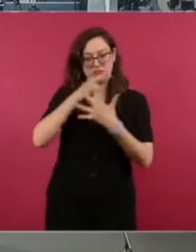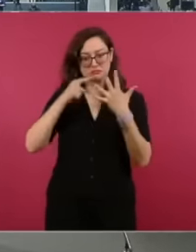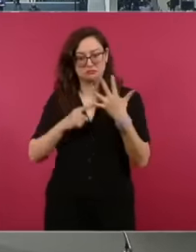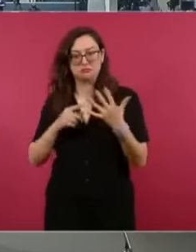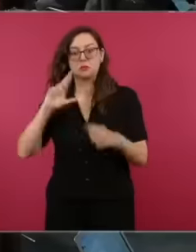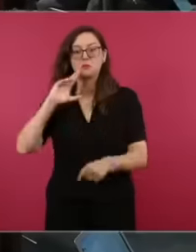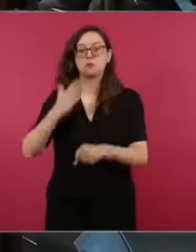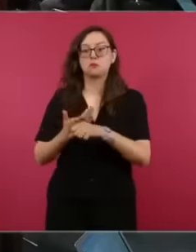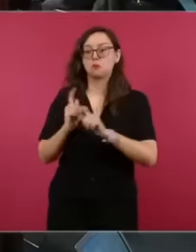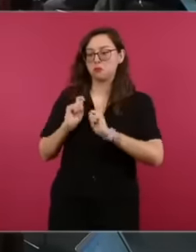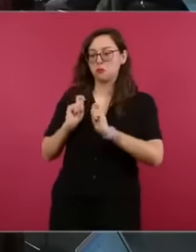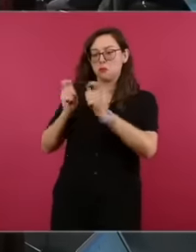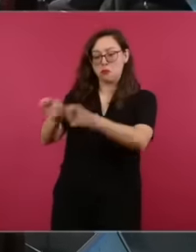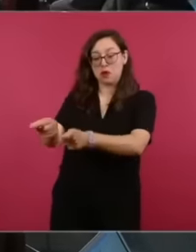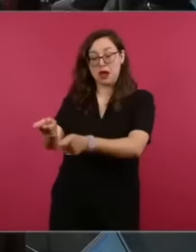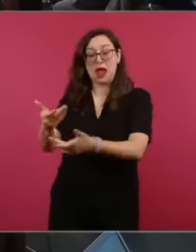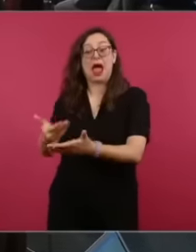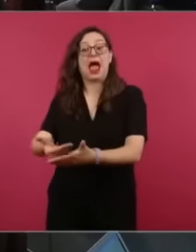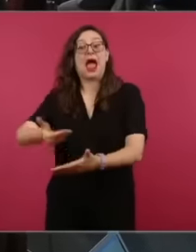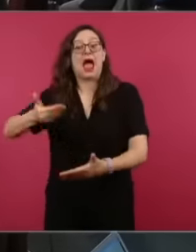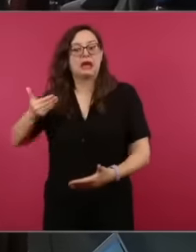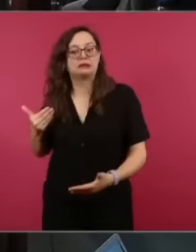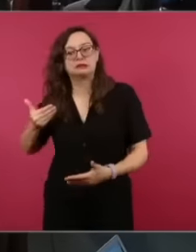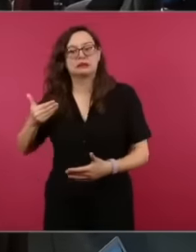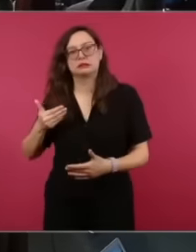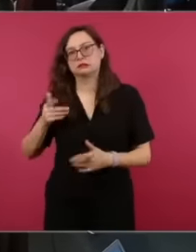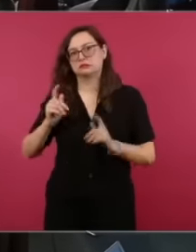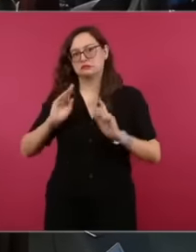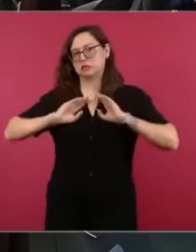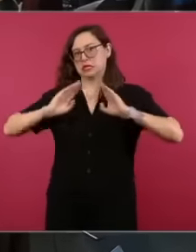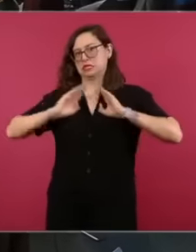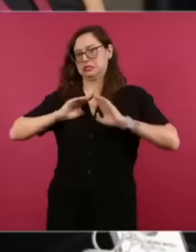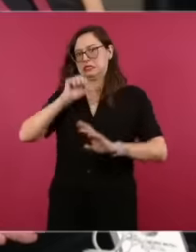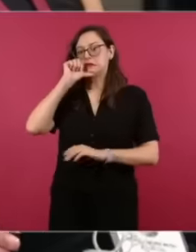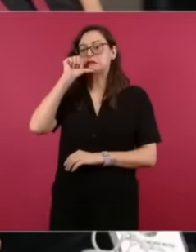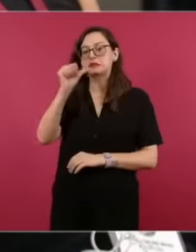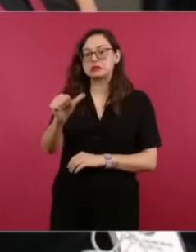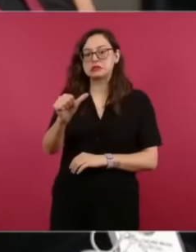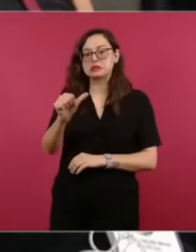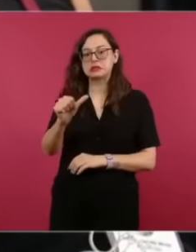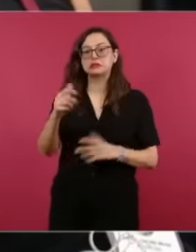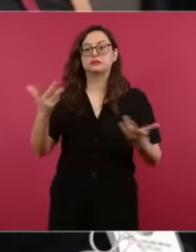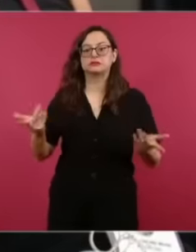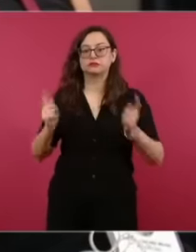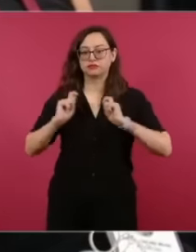tasks that were previously in the hands of civilians and you have a video from 2010 in which you said